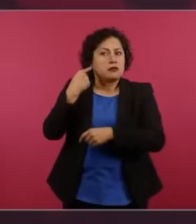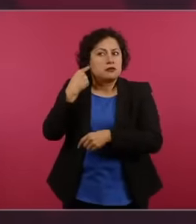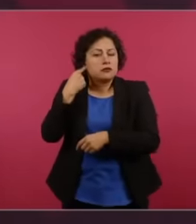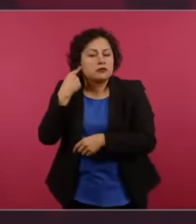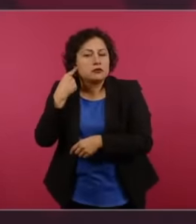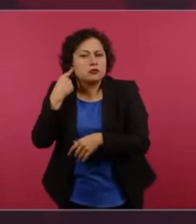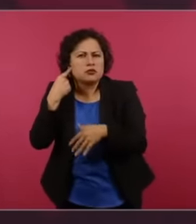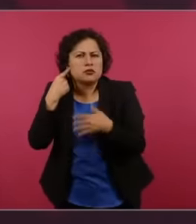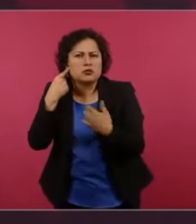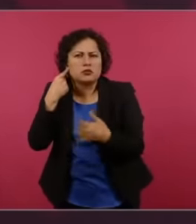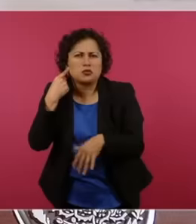Mrs. Susana urestegui